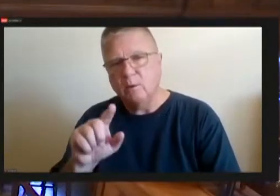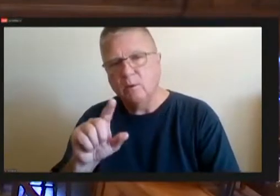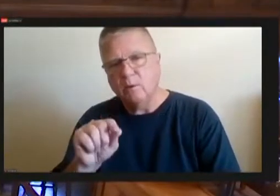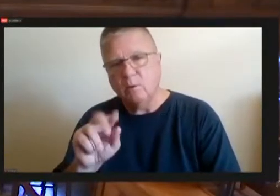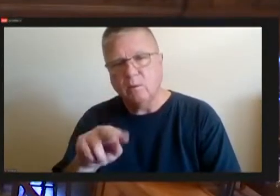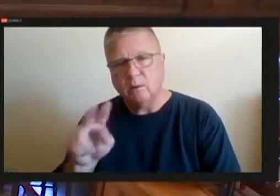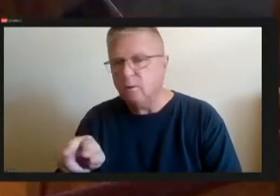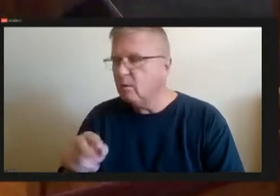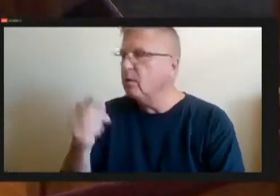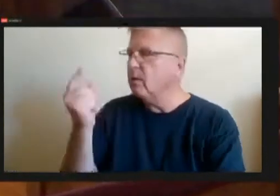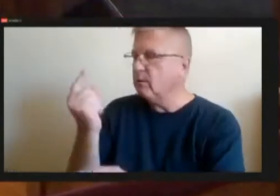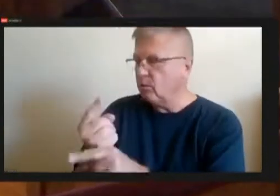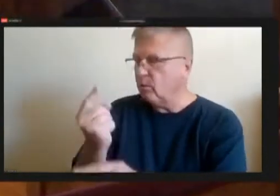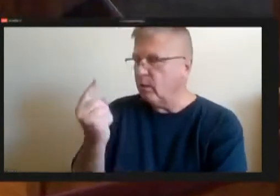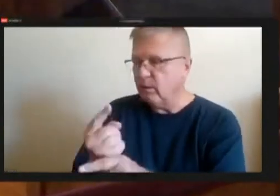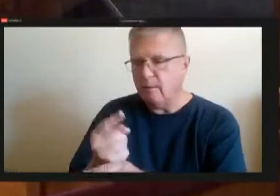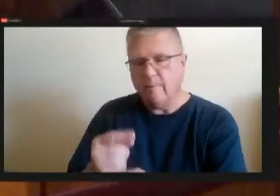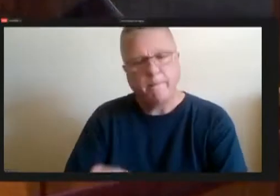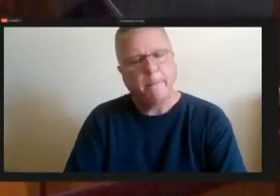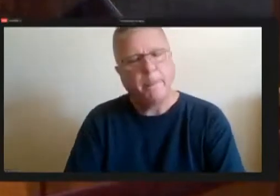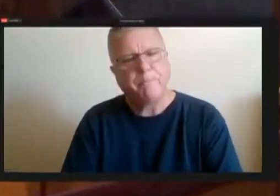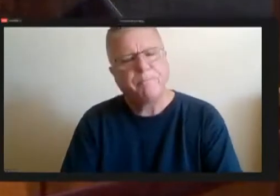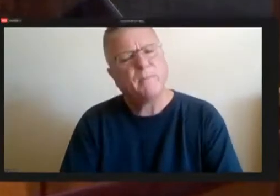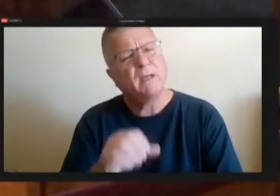And then, also, I was not.